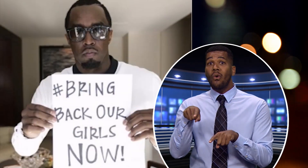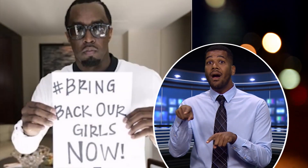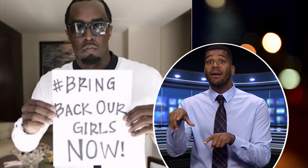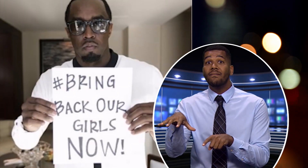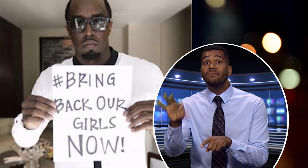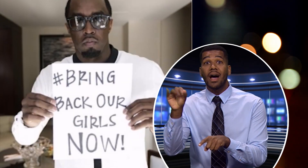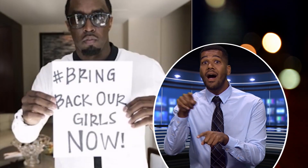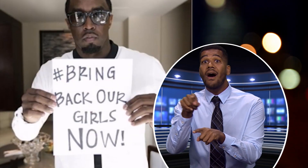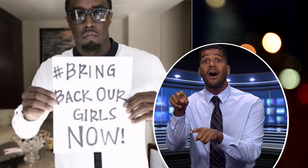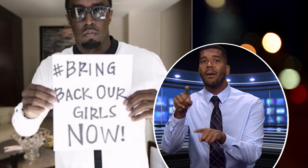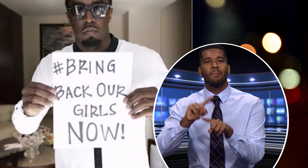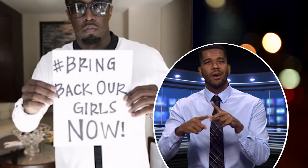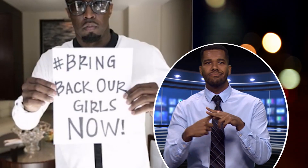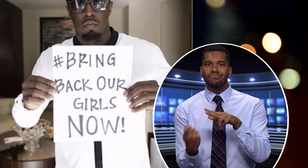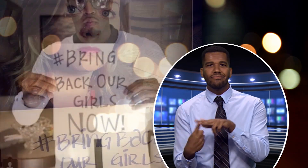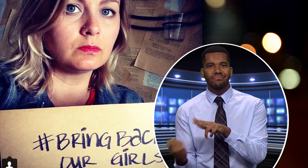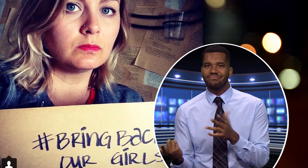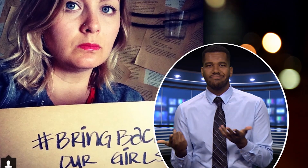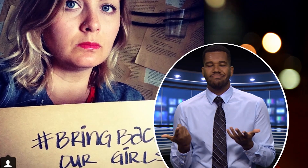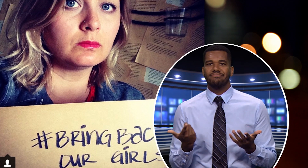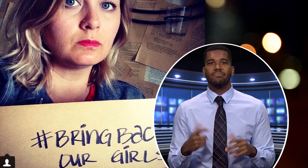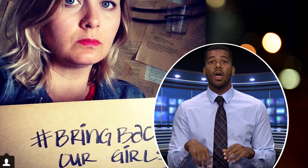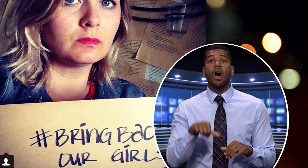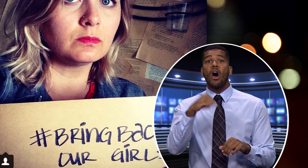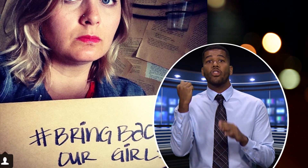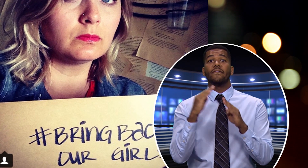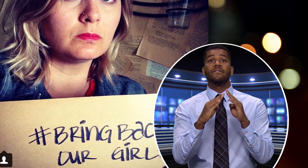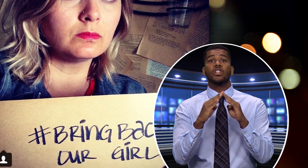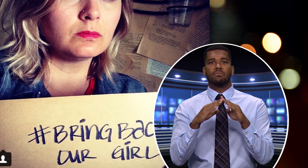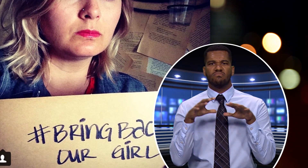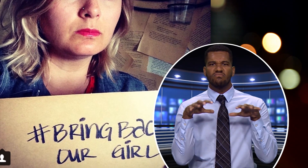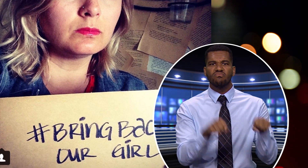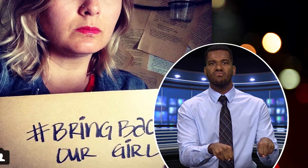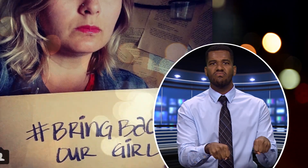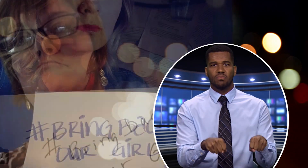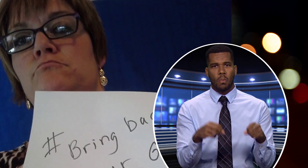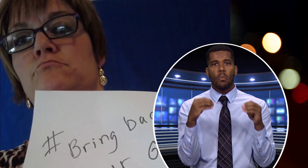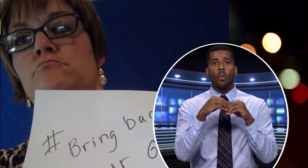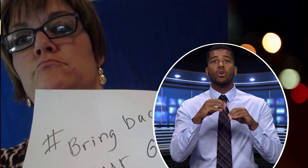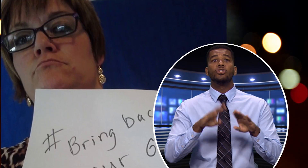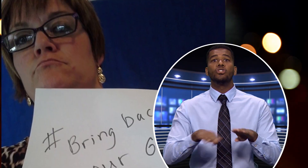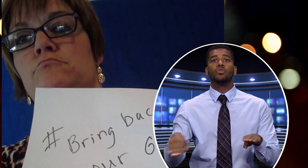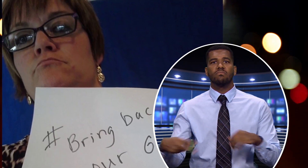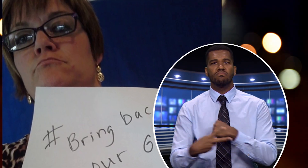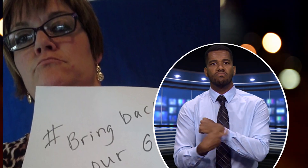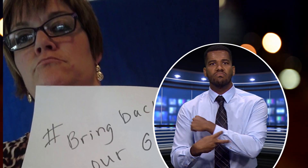reportedly been located. Other villages have been taken over and more children kidnapped.